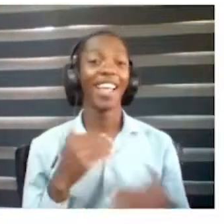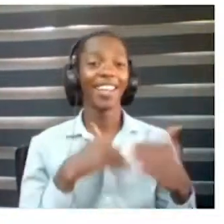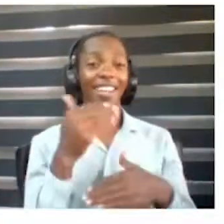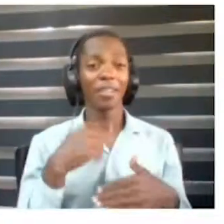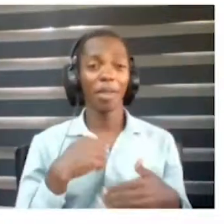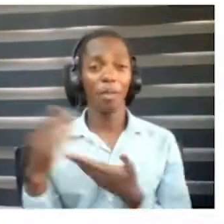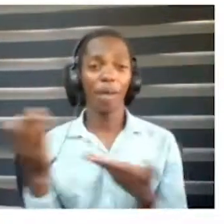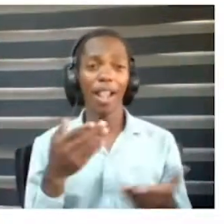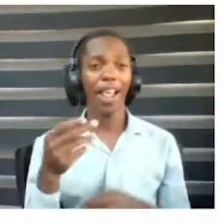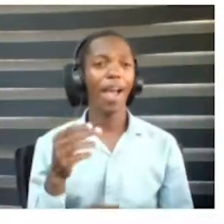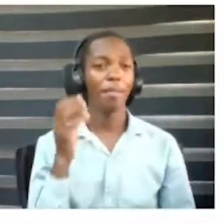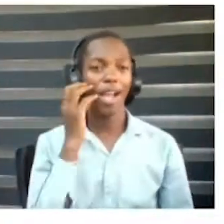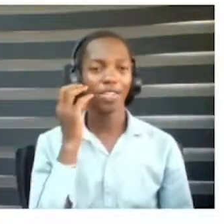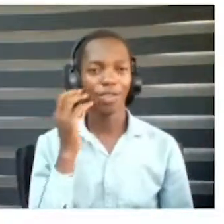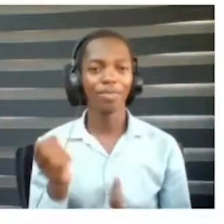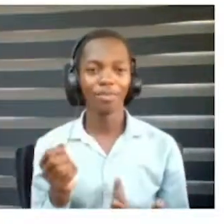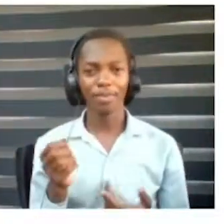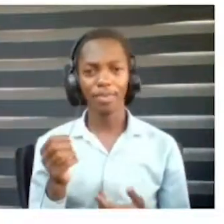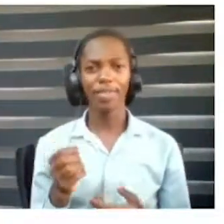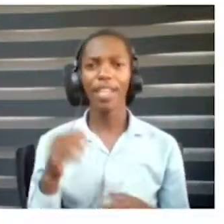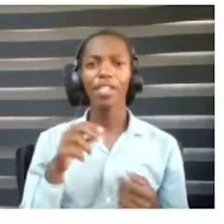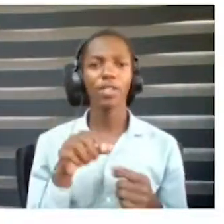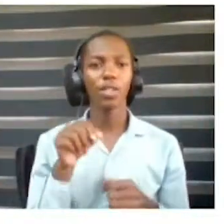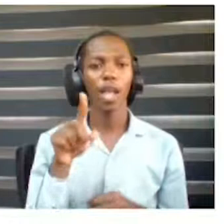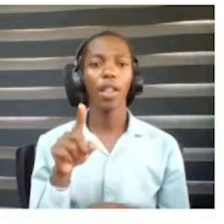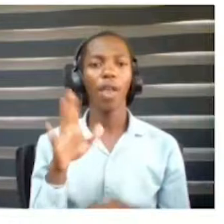Hudson, you can now turn on your camera.